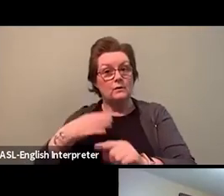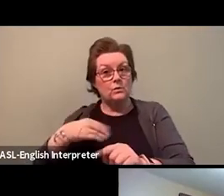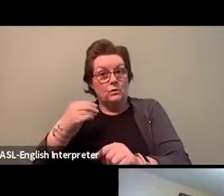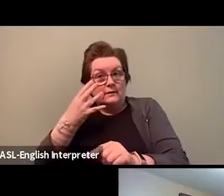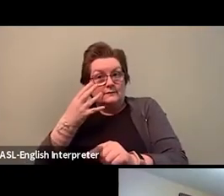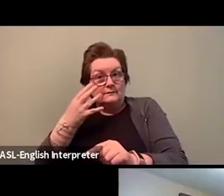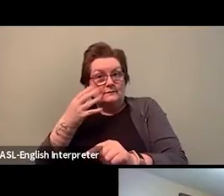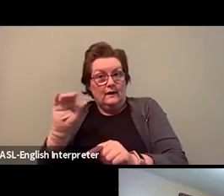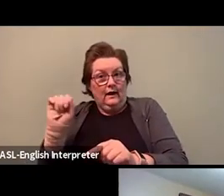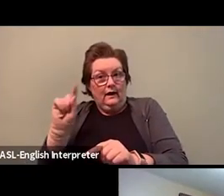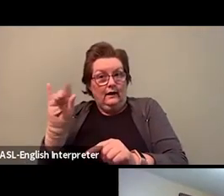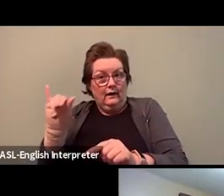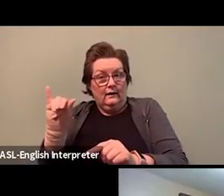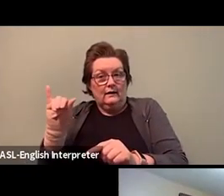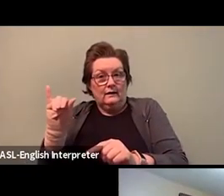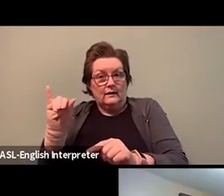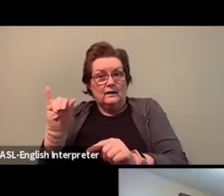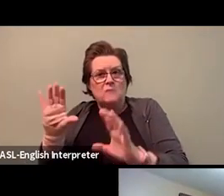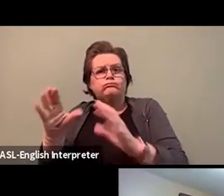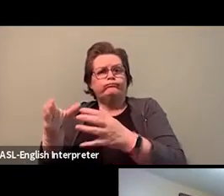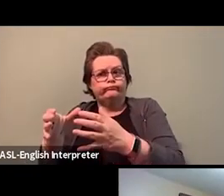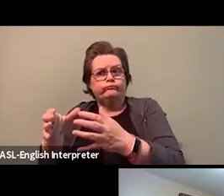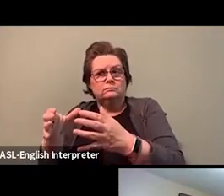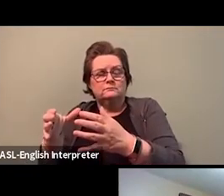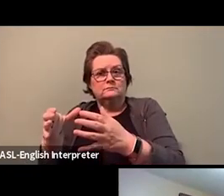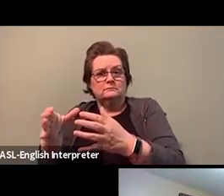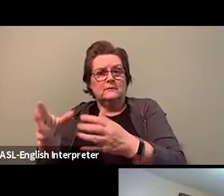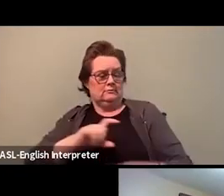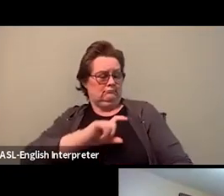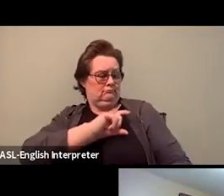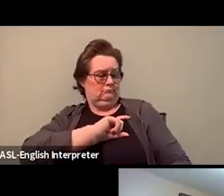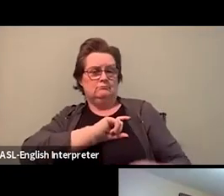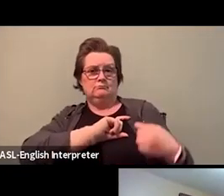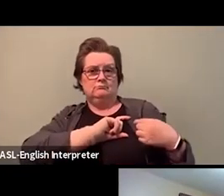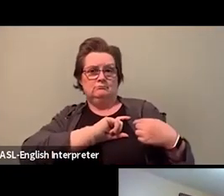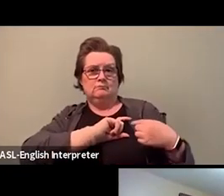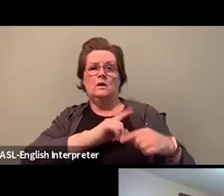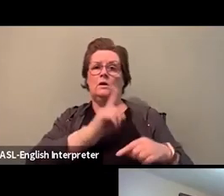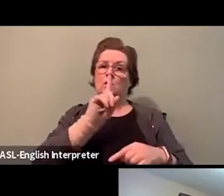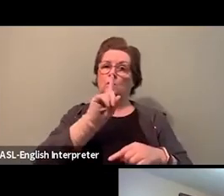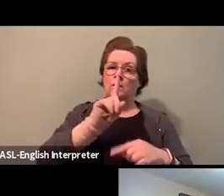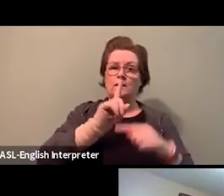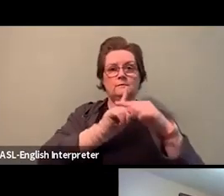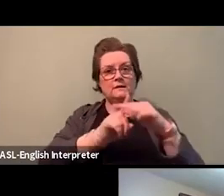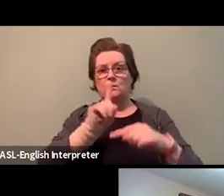and wore there a button saying One Plus One Equals Two, went to the front of the convention floor